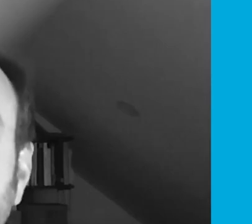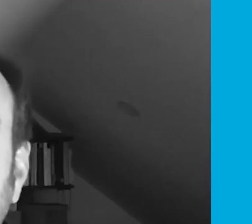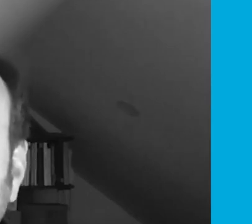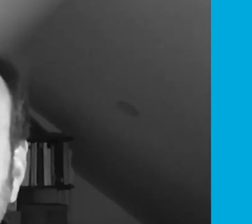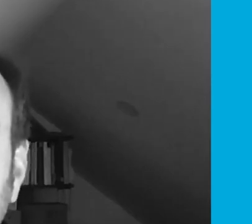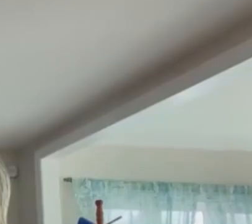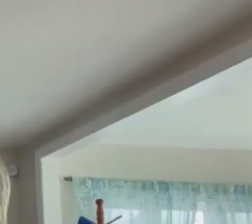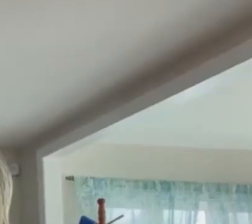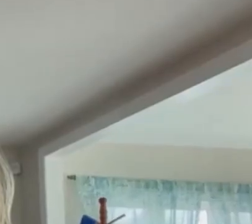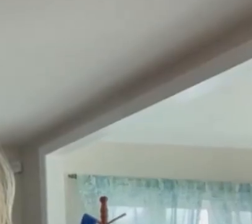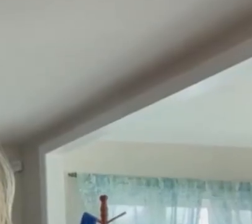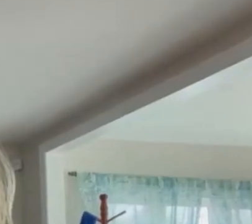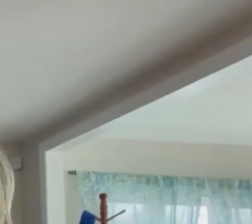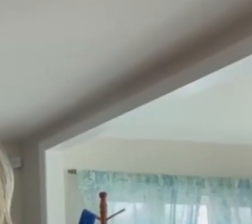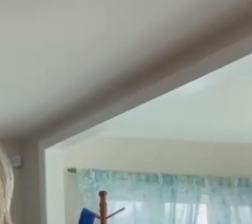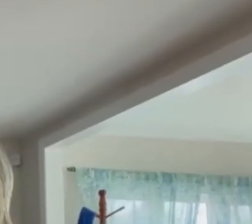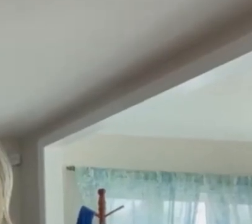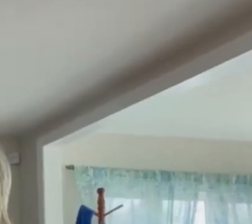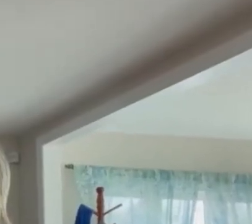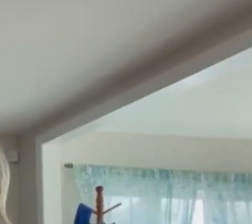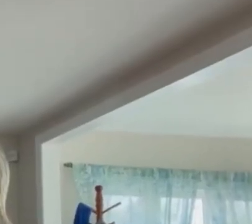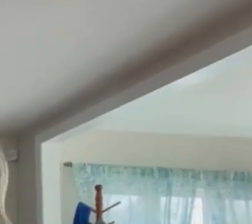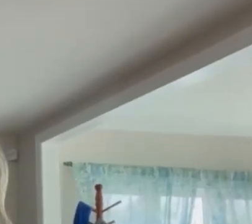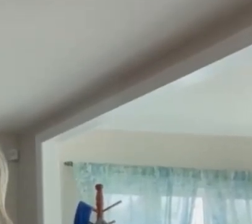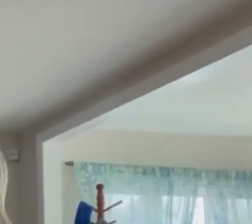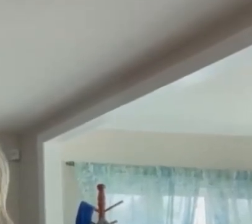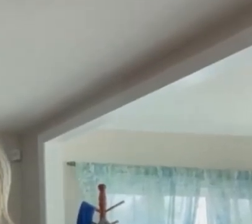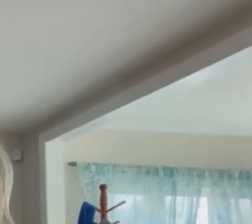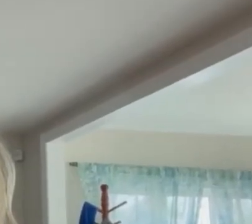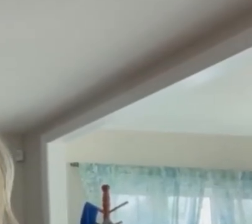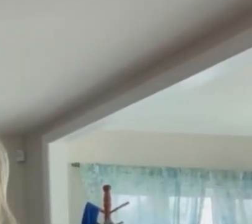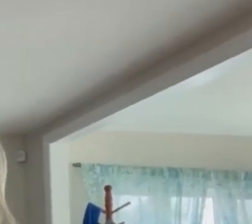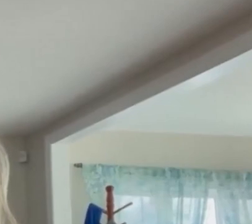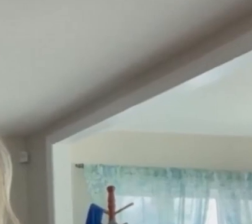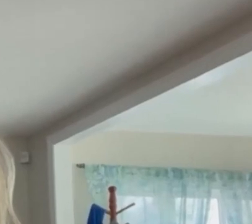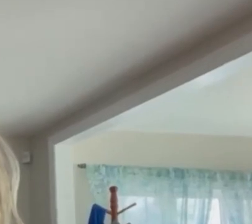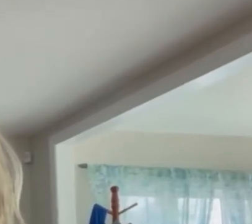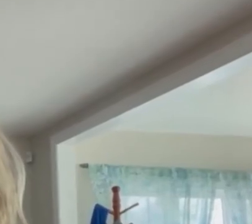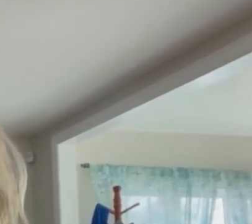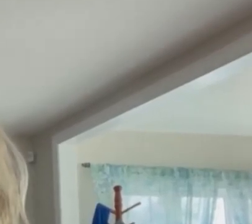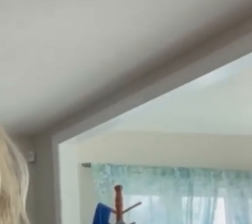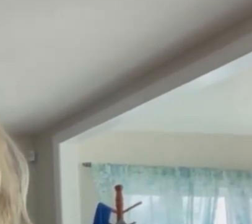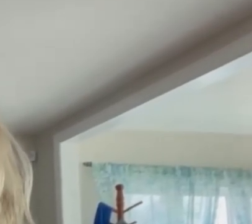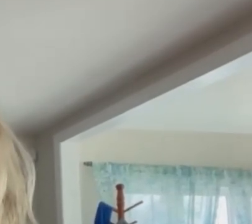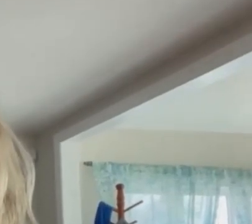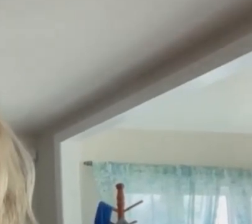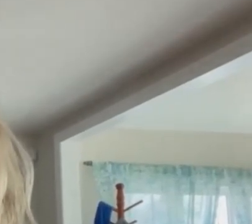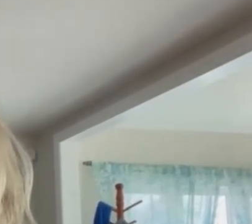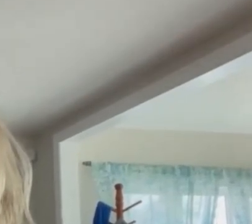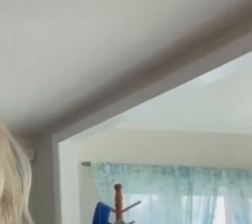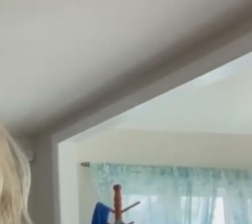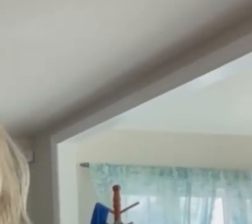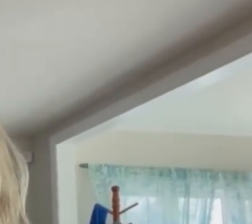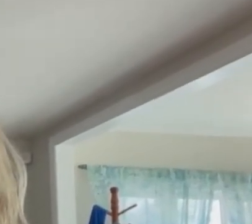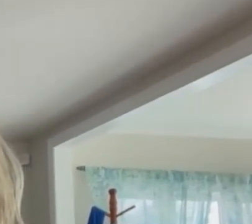Congratulations graduates. You did it! You put in all the hard work and now it's time to celebrate.